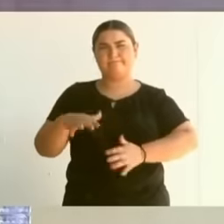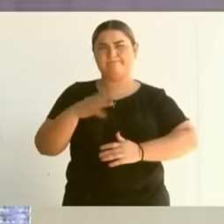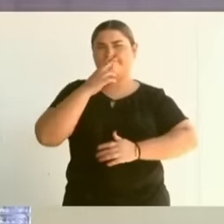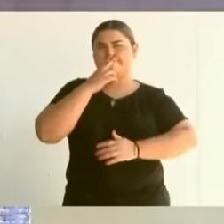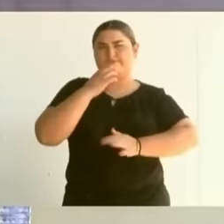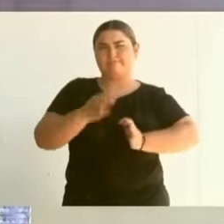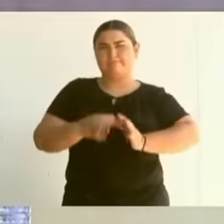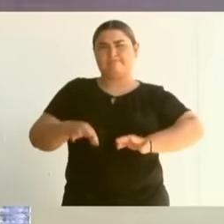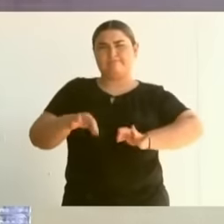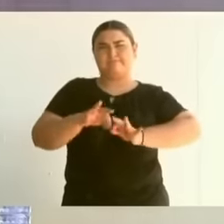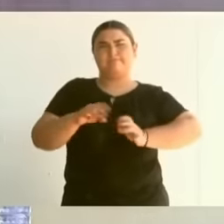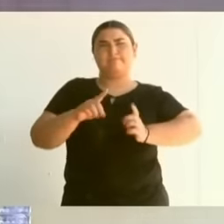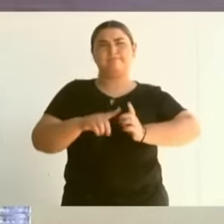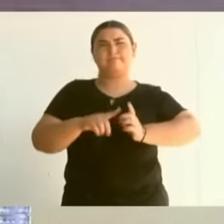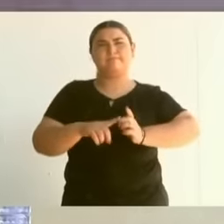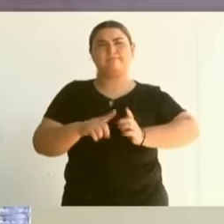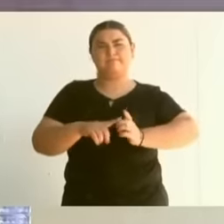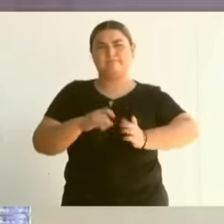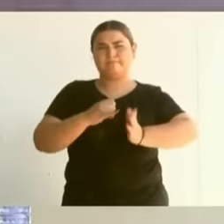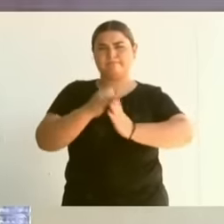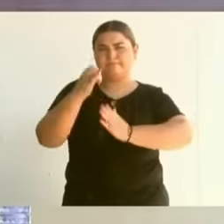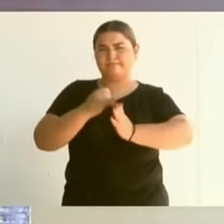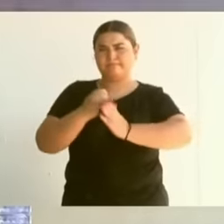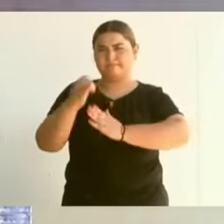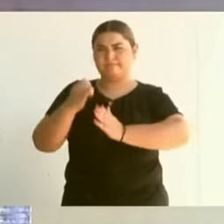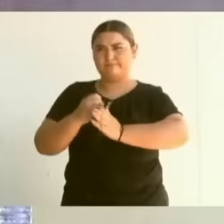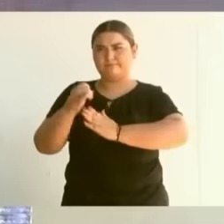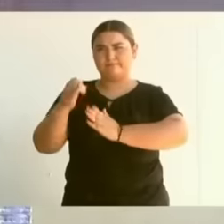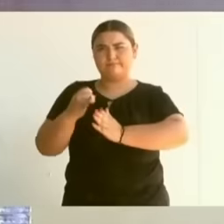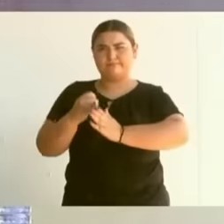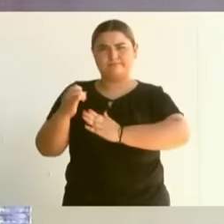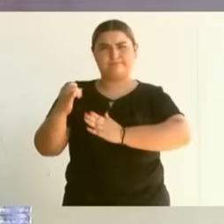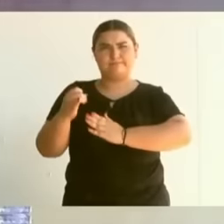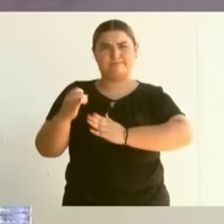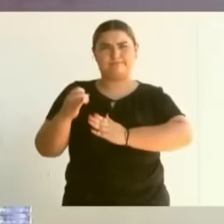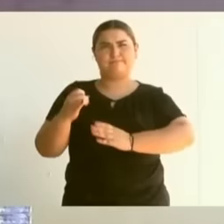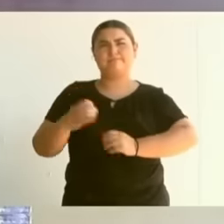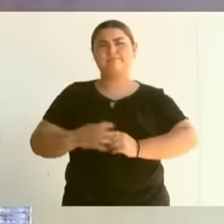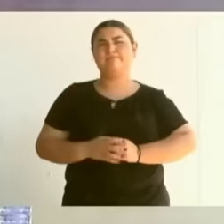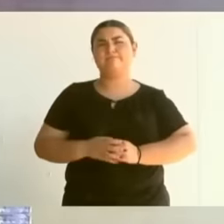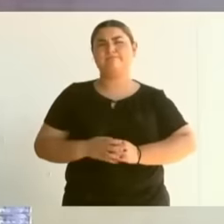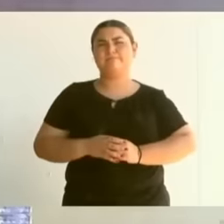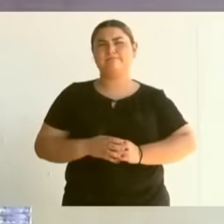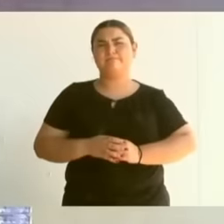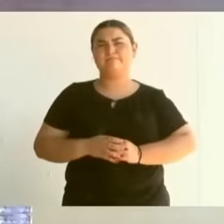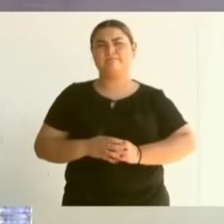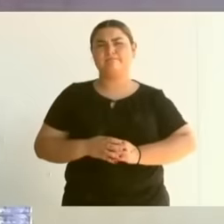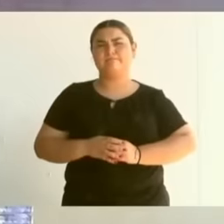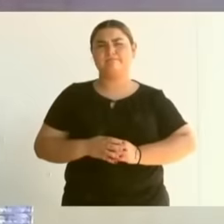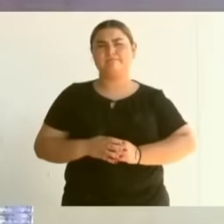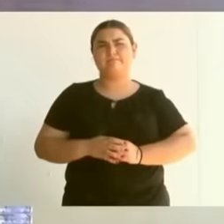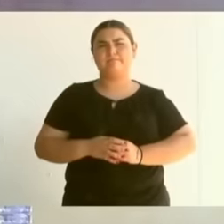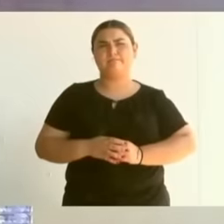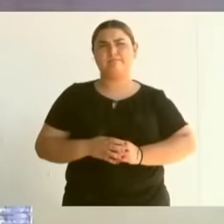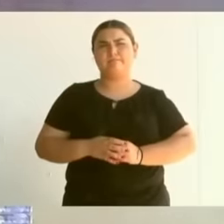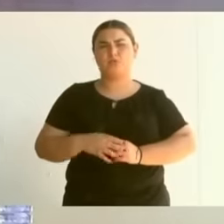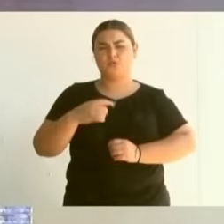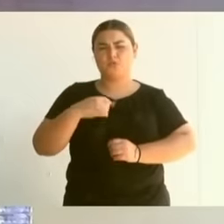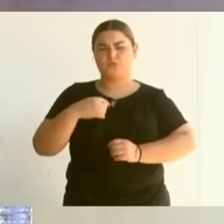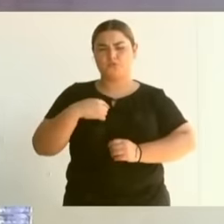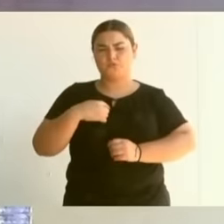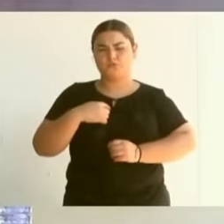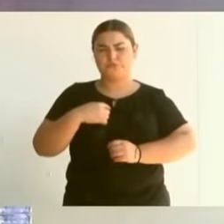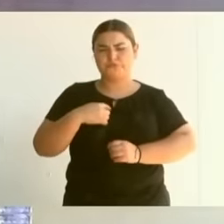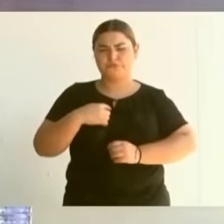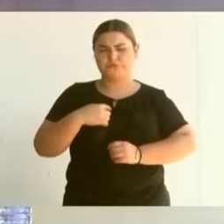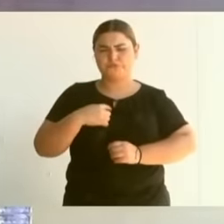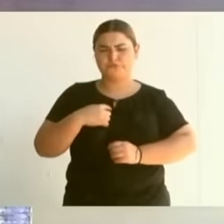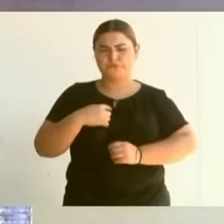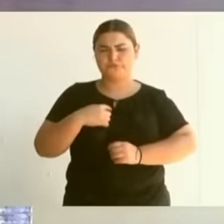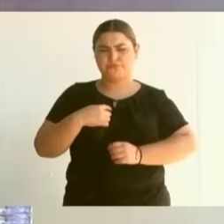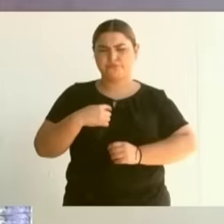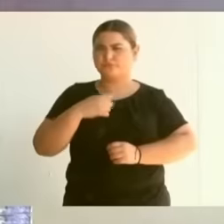made, La Ramada said that it is